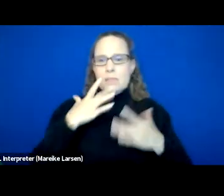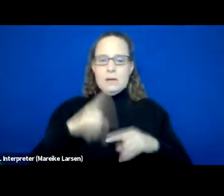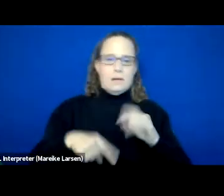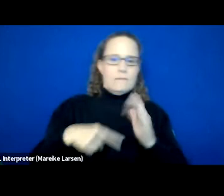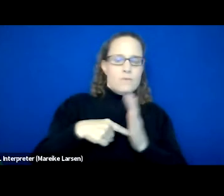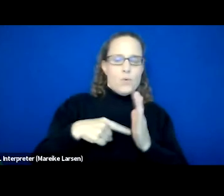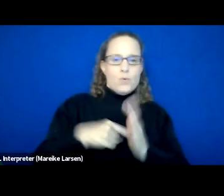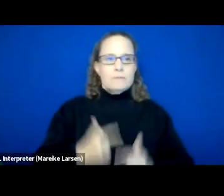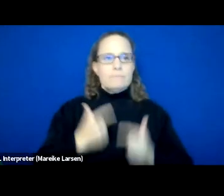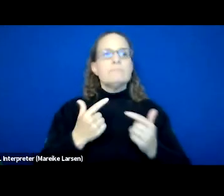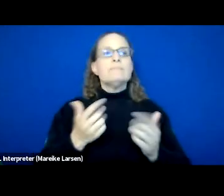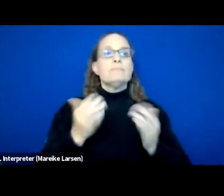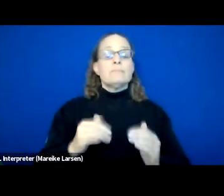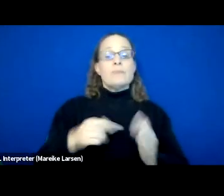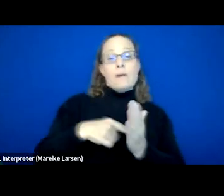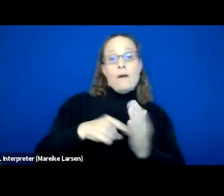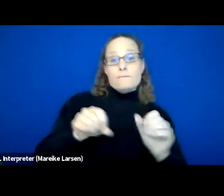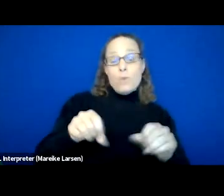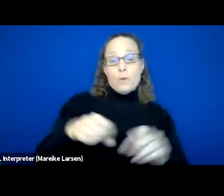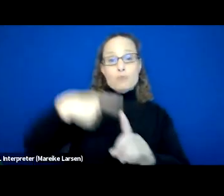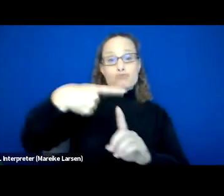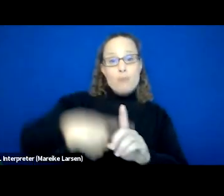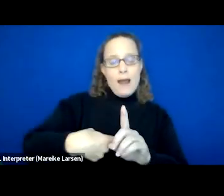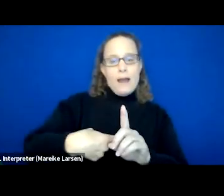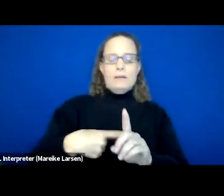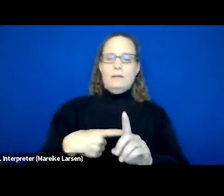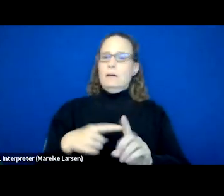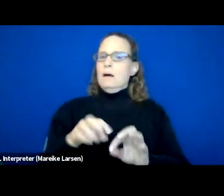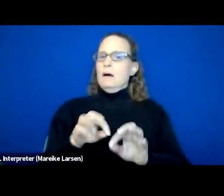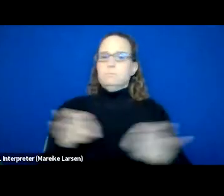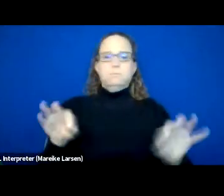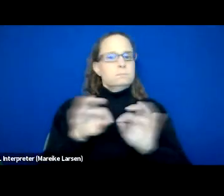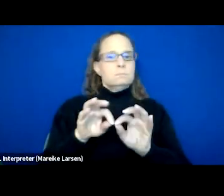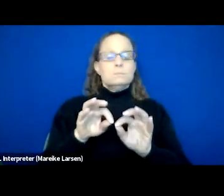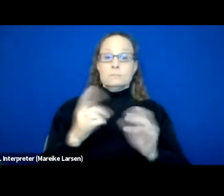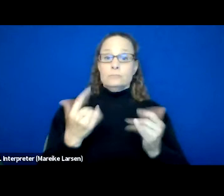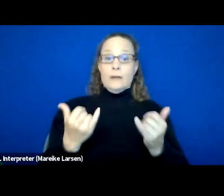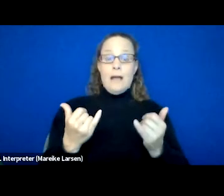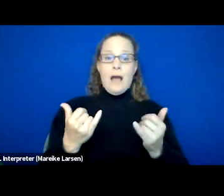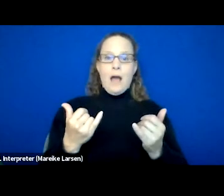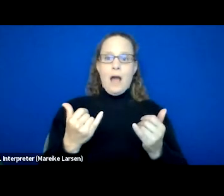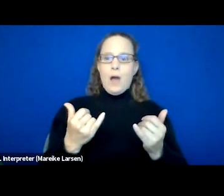the affordable rent is extremely important because right in the now with cost of living going up